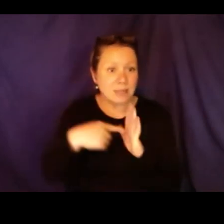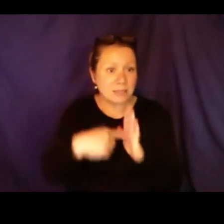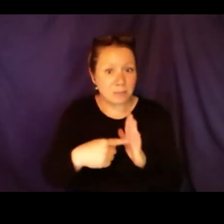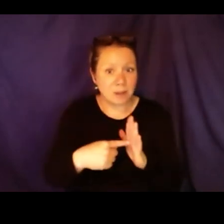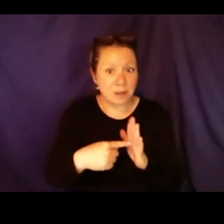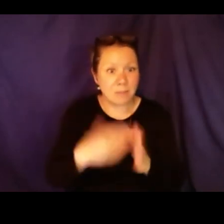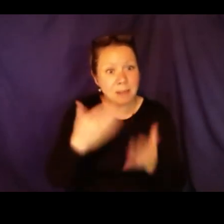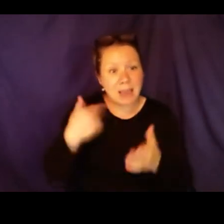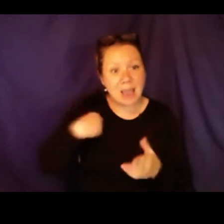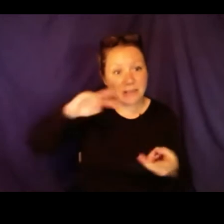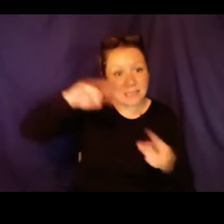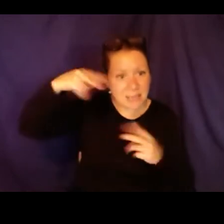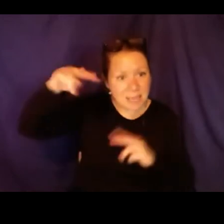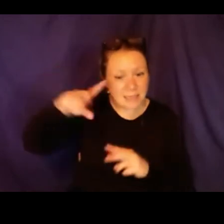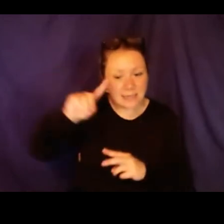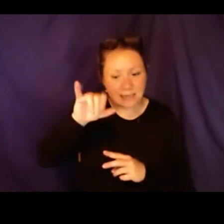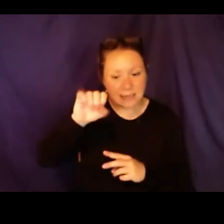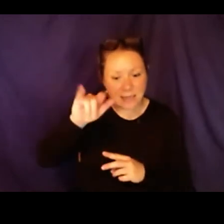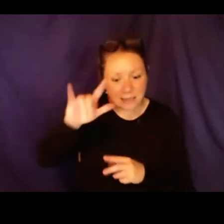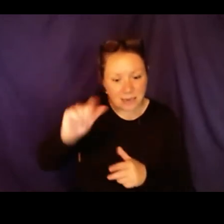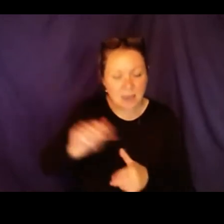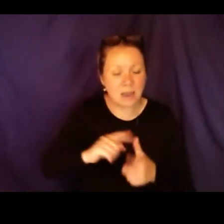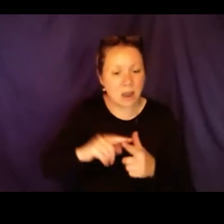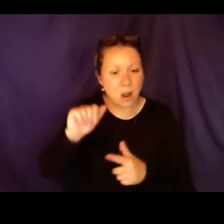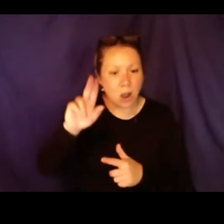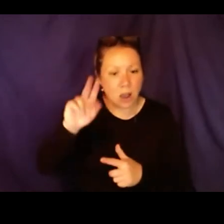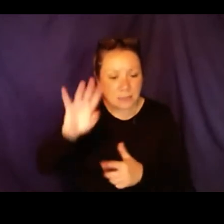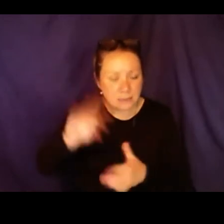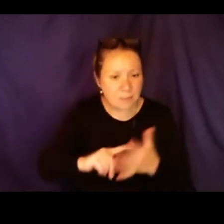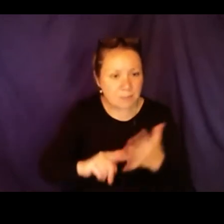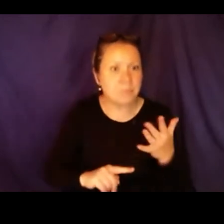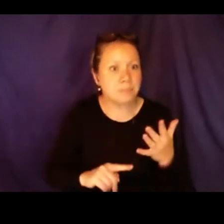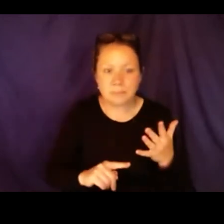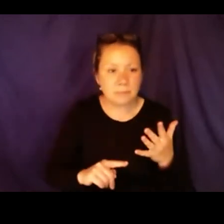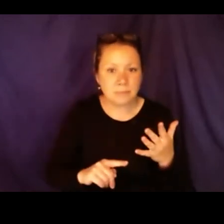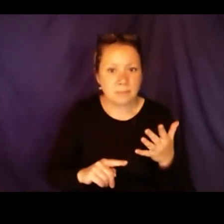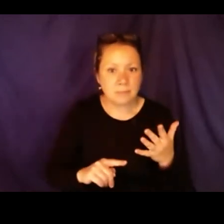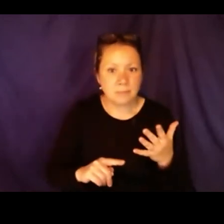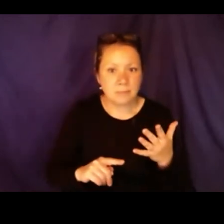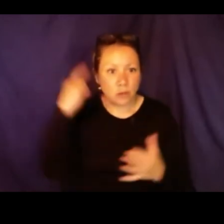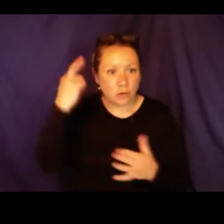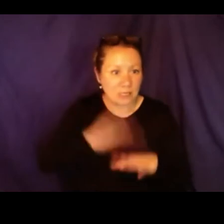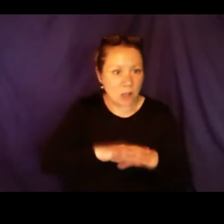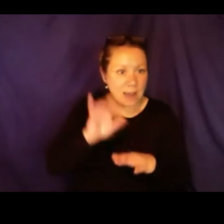That is one strong thing we have to work towards in terms of self-advocacy. Somebody knows he has